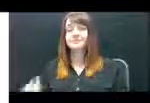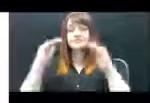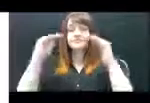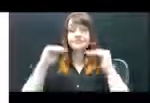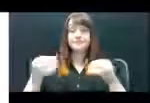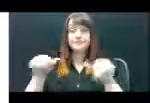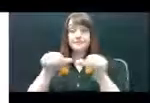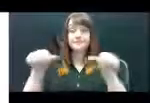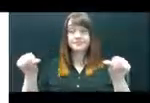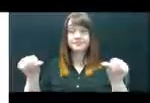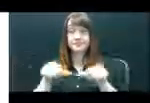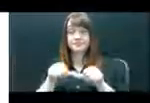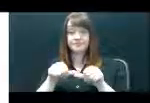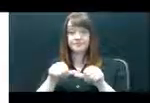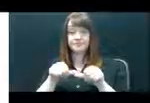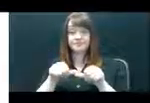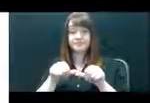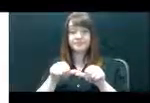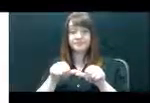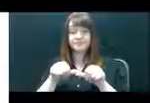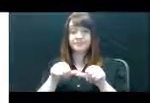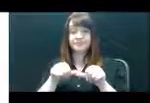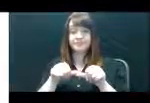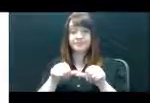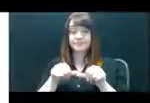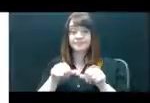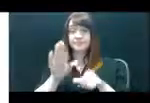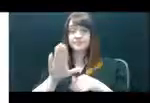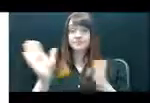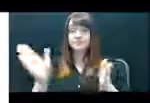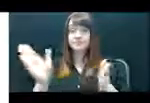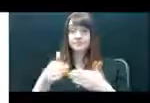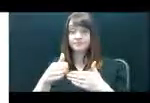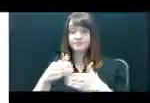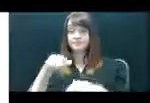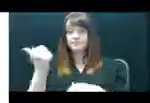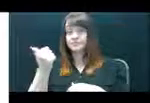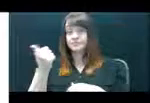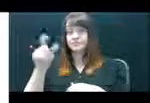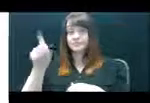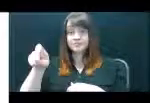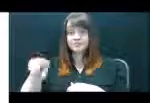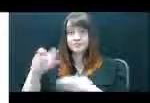any additional needs for your room set up. This field is highlighted in yellow above